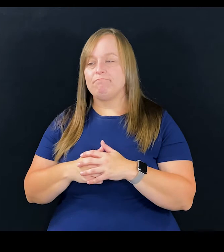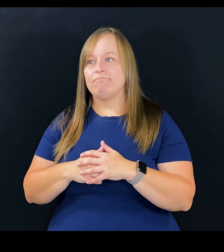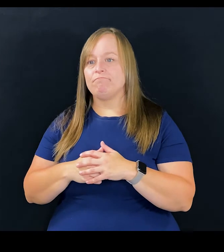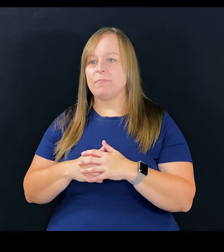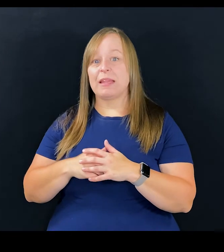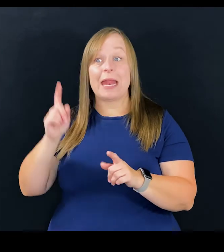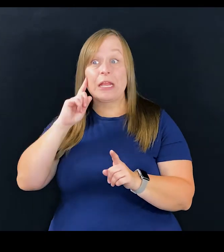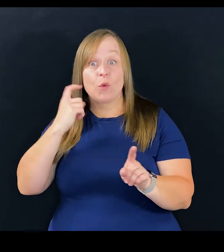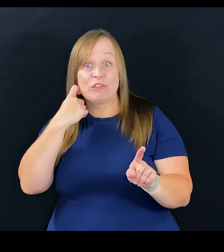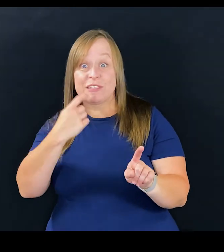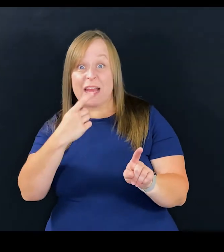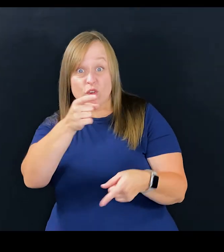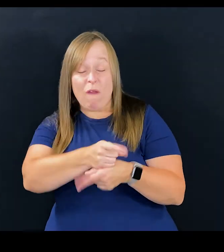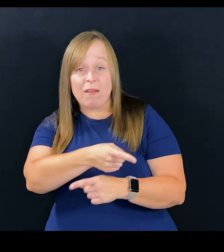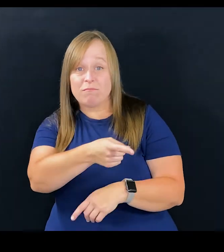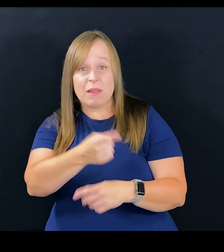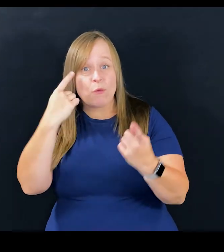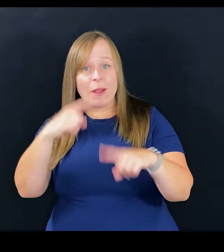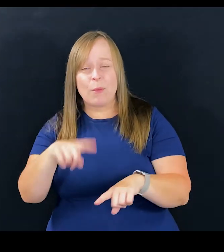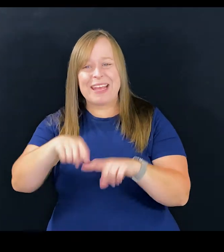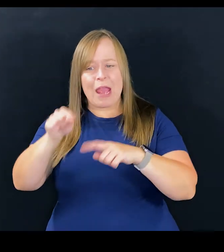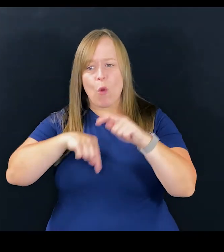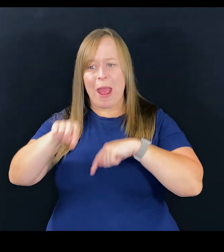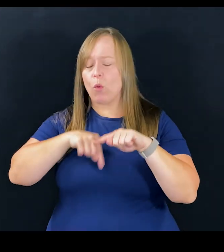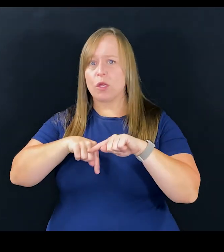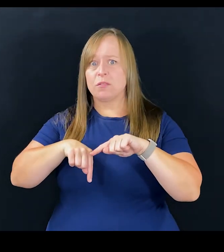And then I hear what you just said, you're right, we can't go backwards,